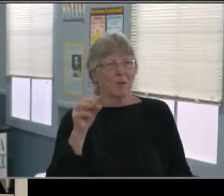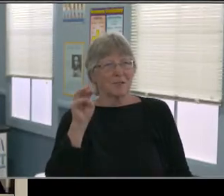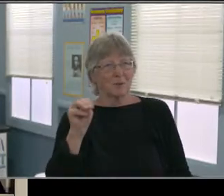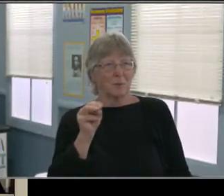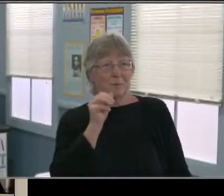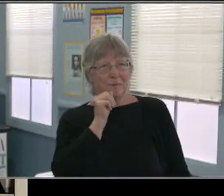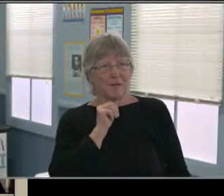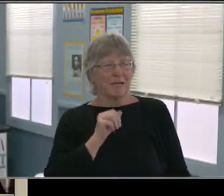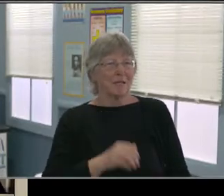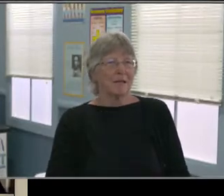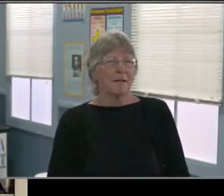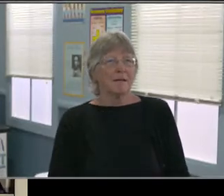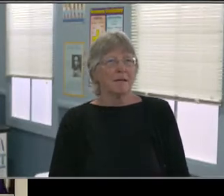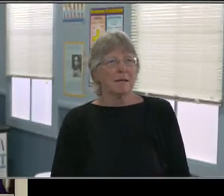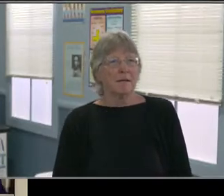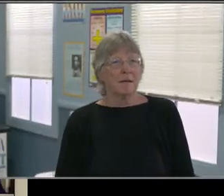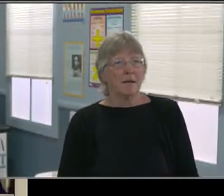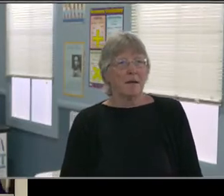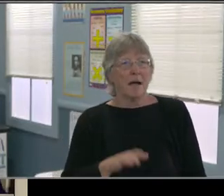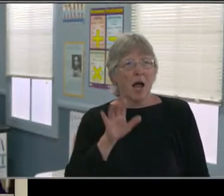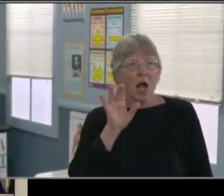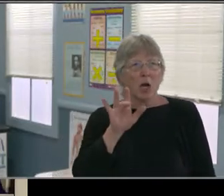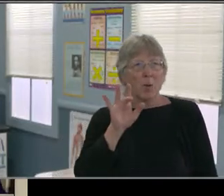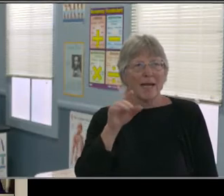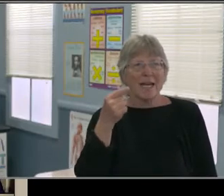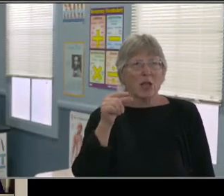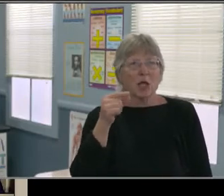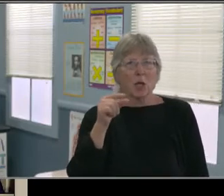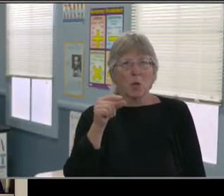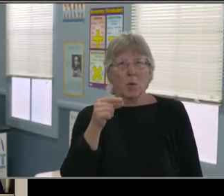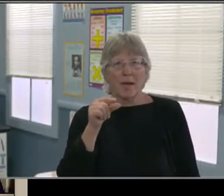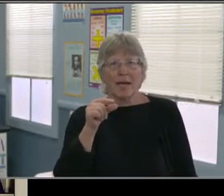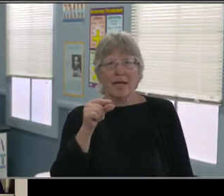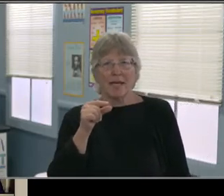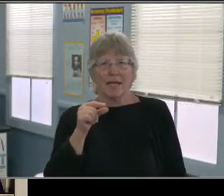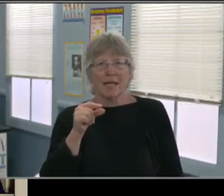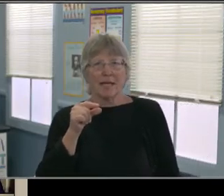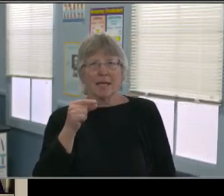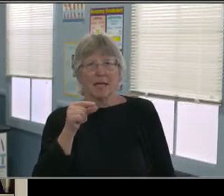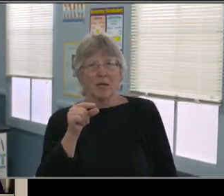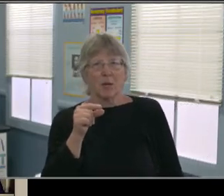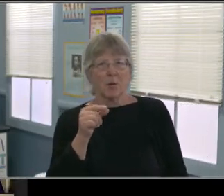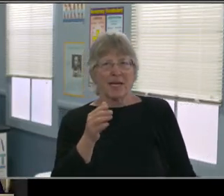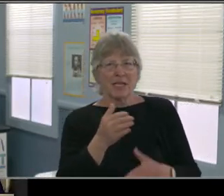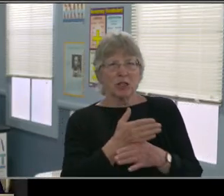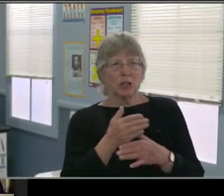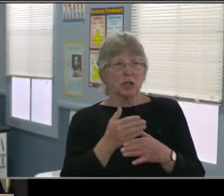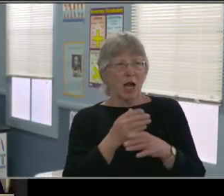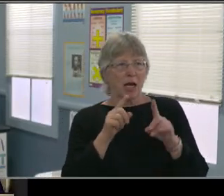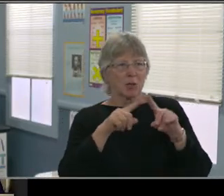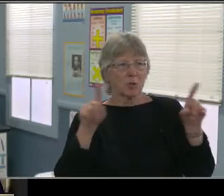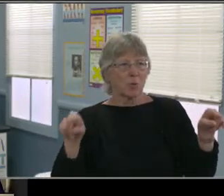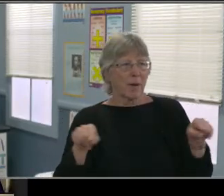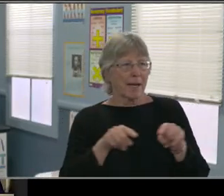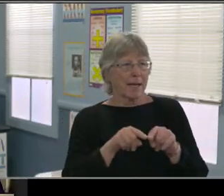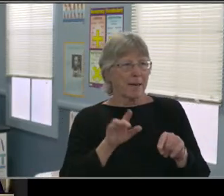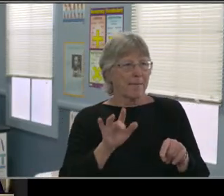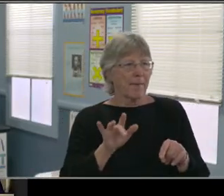Was this fighting positivity? Mm-hmm. Okay, let me see if I can share my screen.